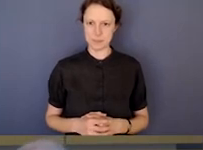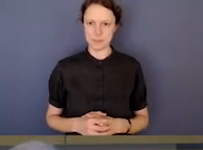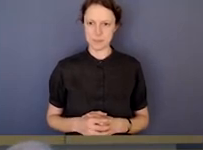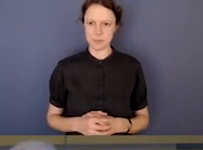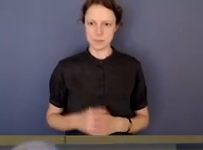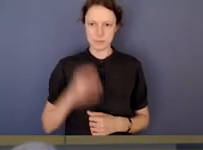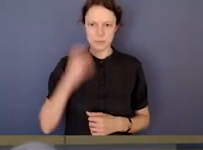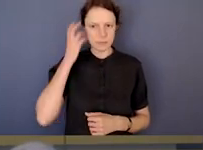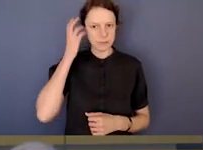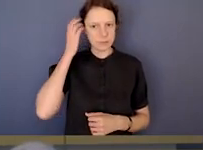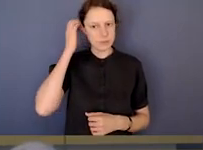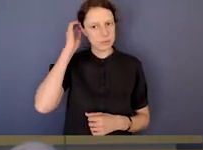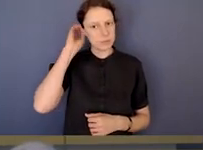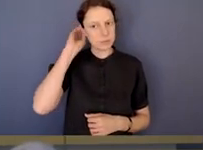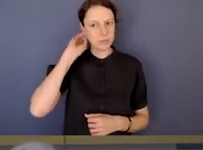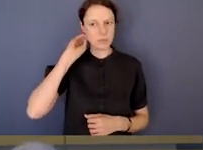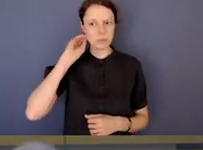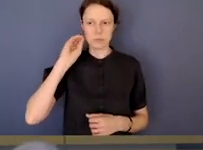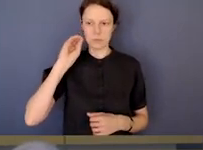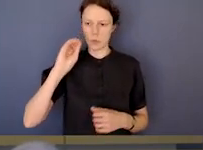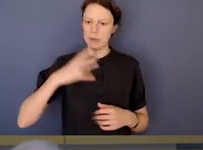Having place...